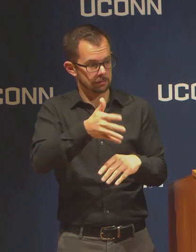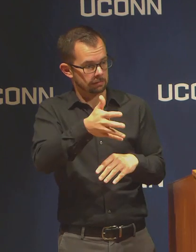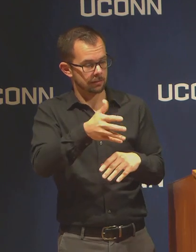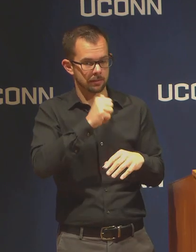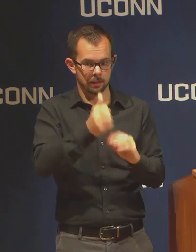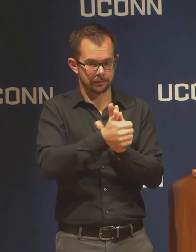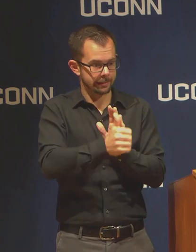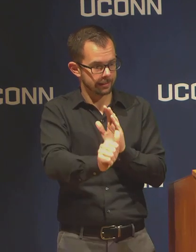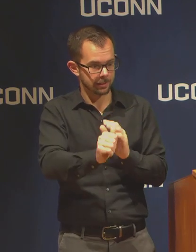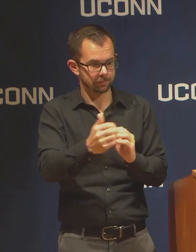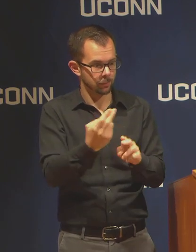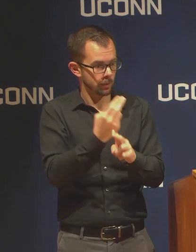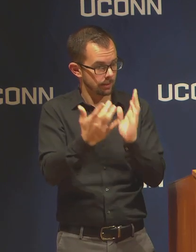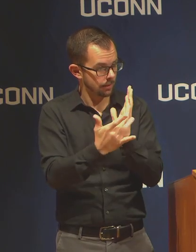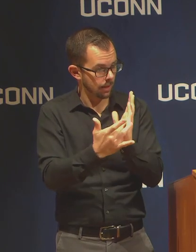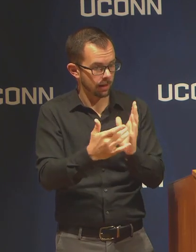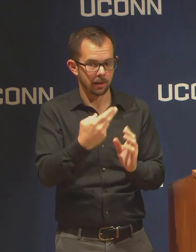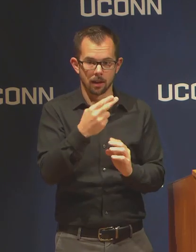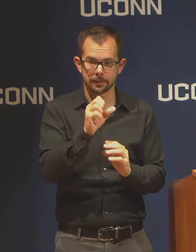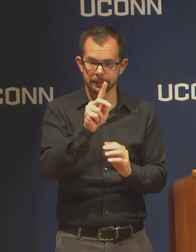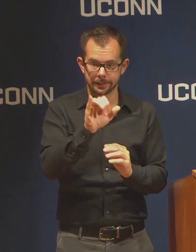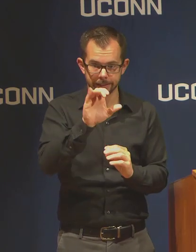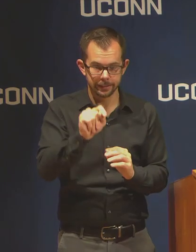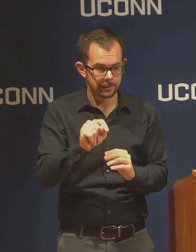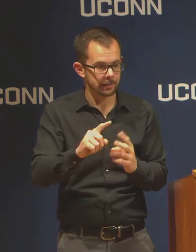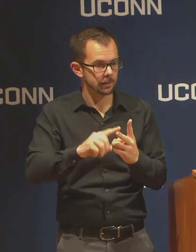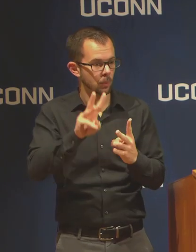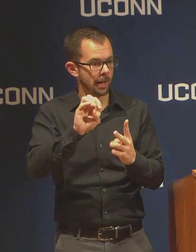I've mentioned the heroic efforts of